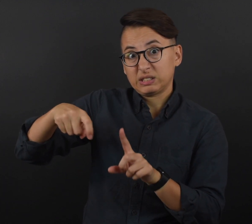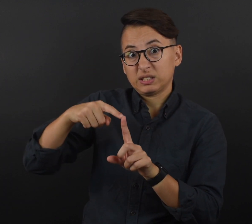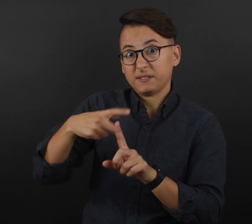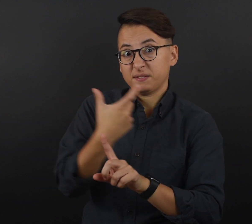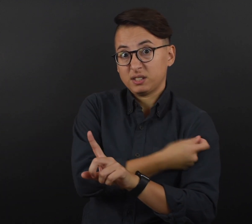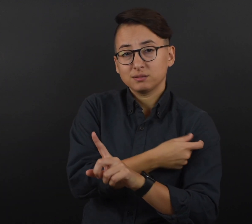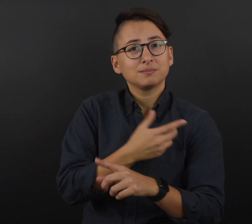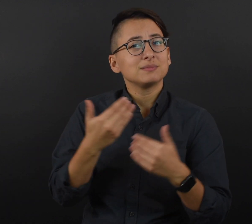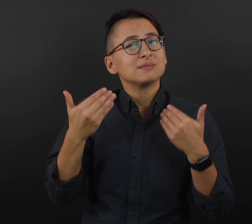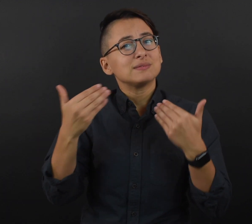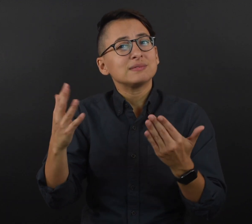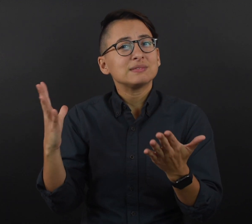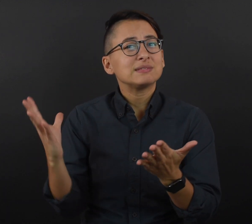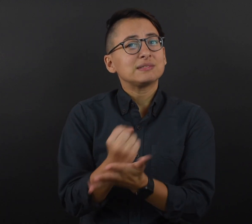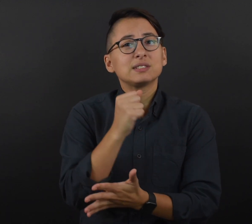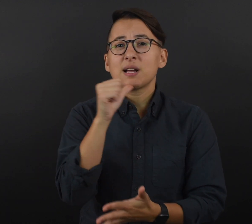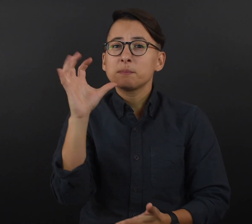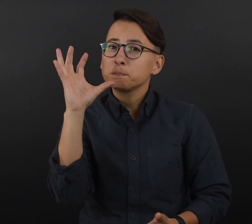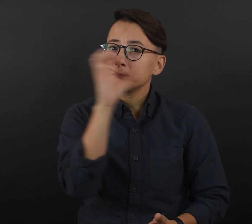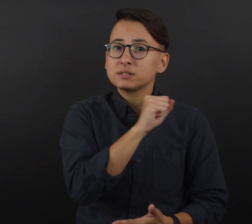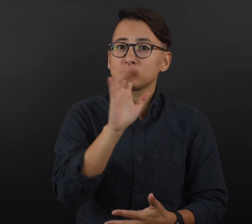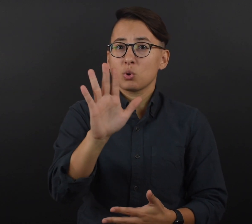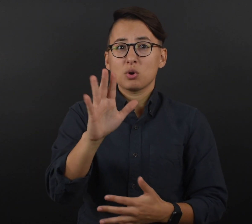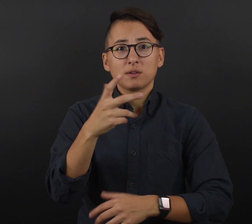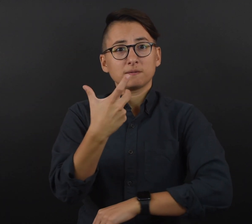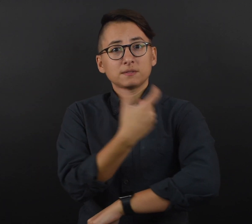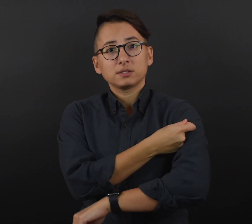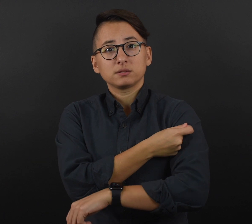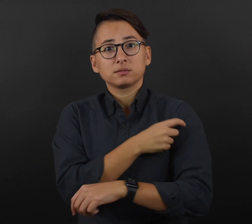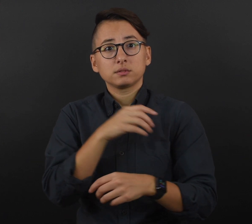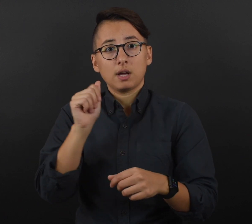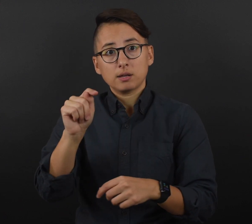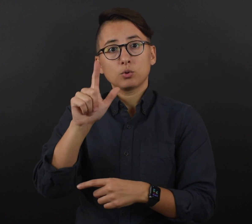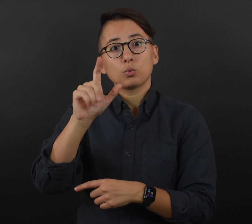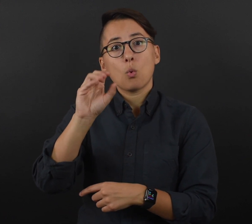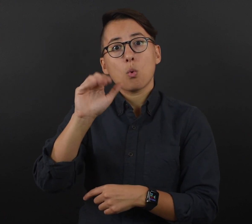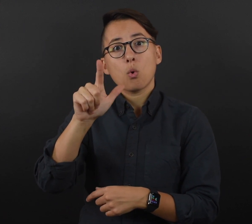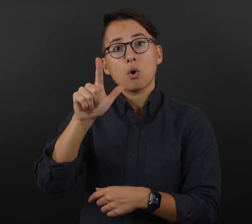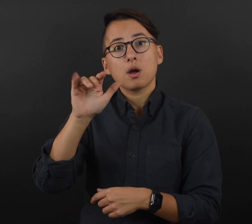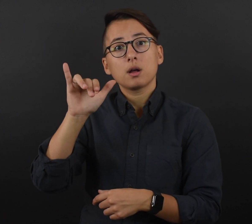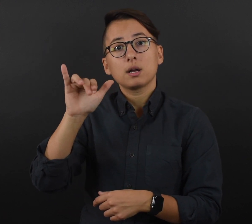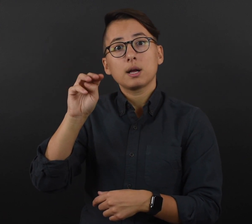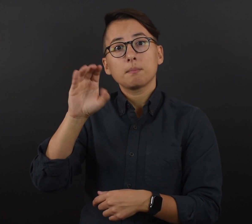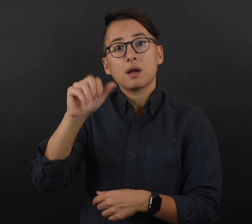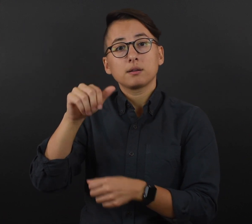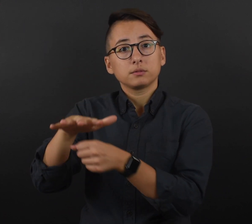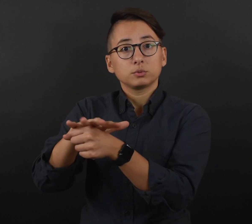to get their COVID-19 vaccine: don’t miss this opportunity right at your local YMCA.”